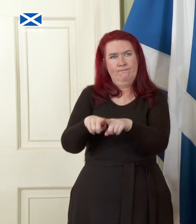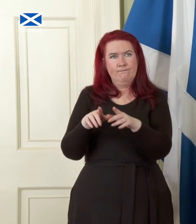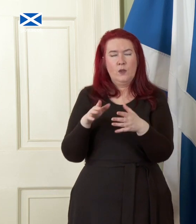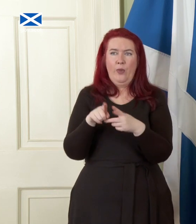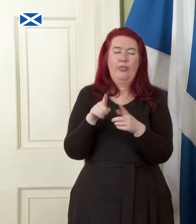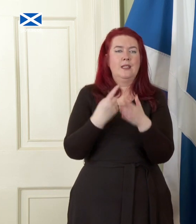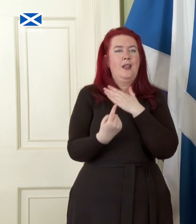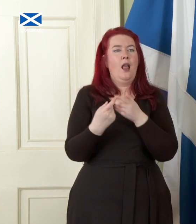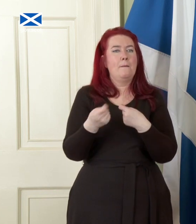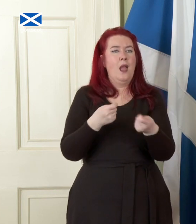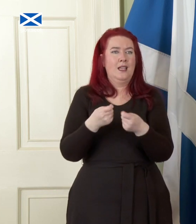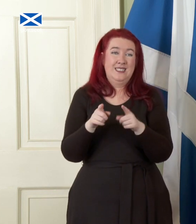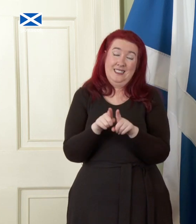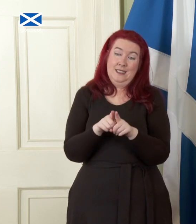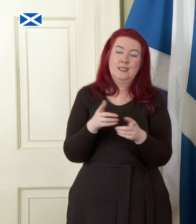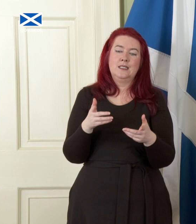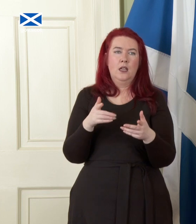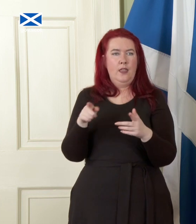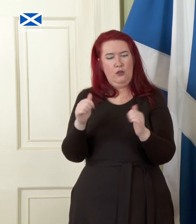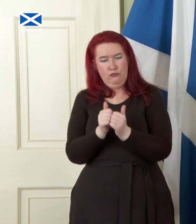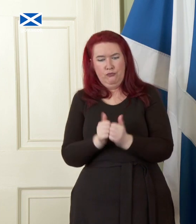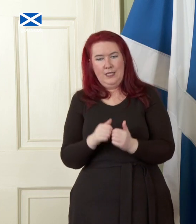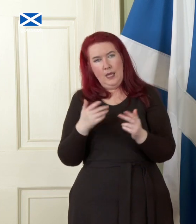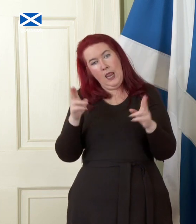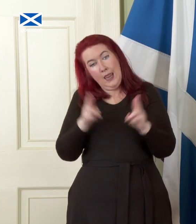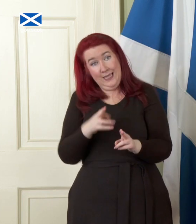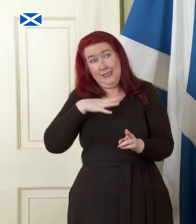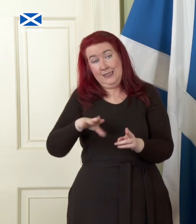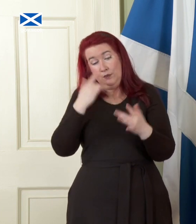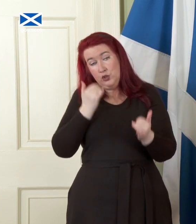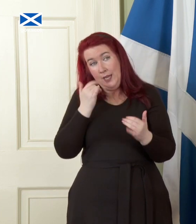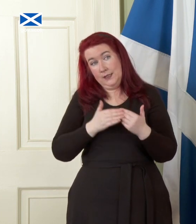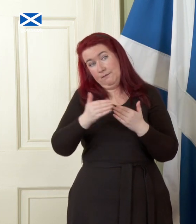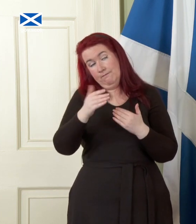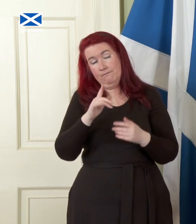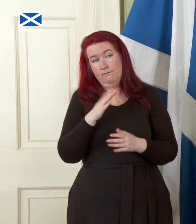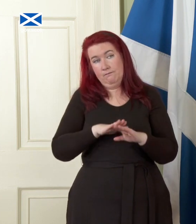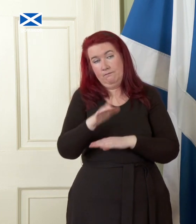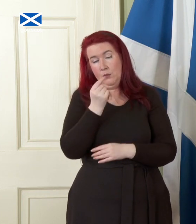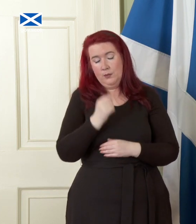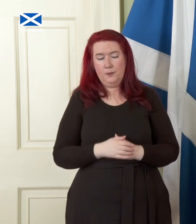to agreements that reduce the requirement for checks. Now in the time available to me today,